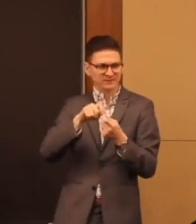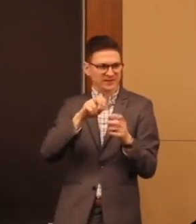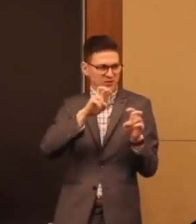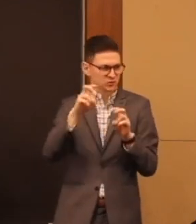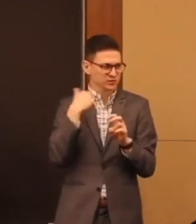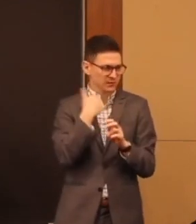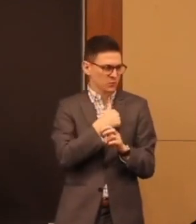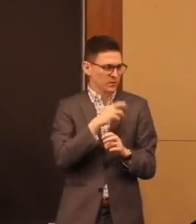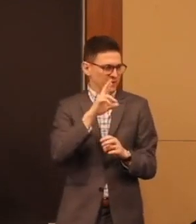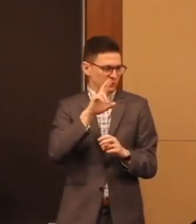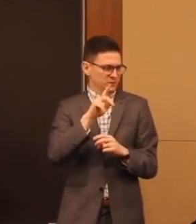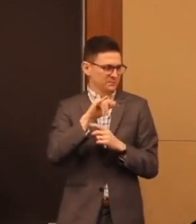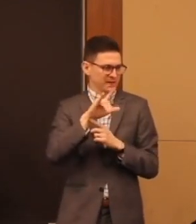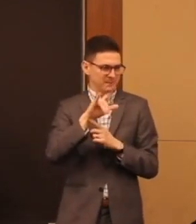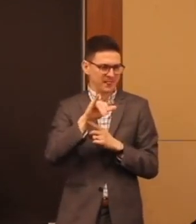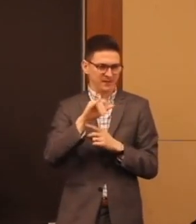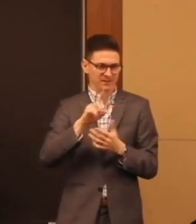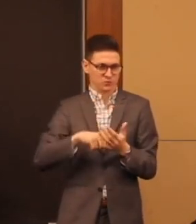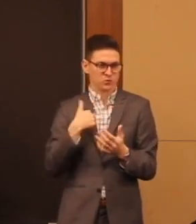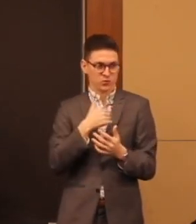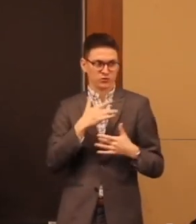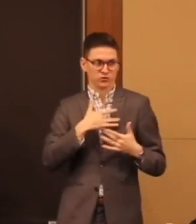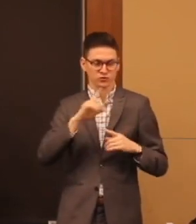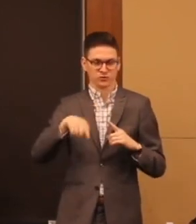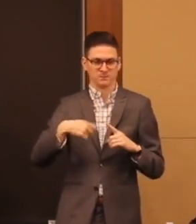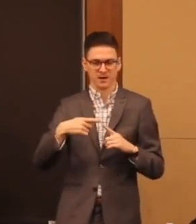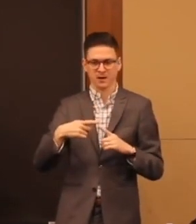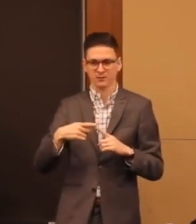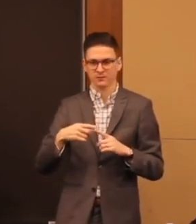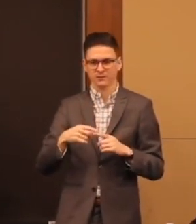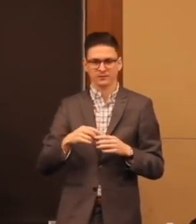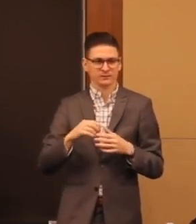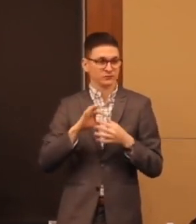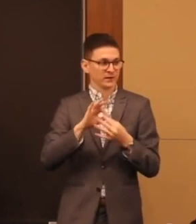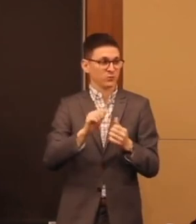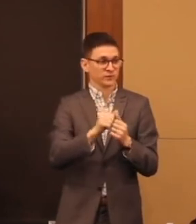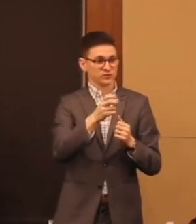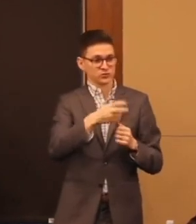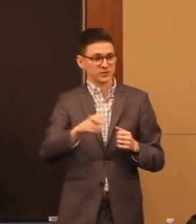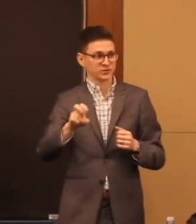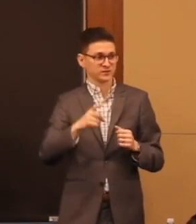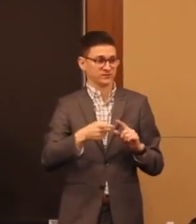are concerned about, which is particularly transition from school to work, programs that